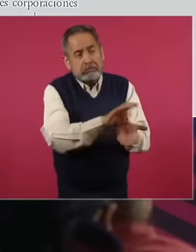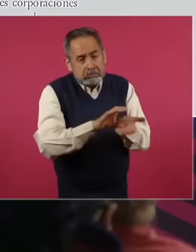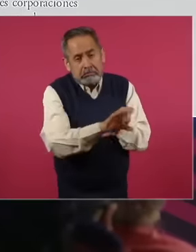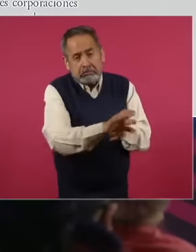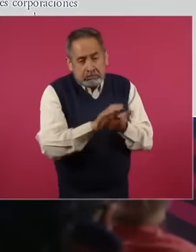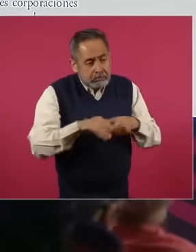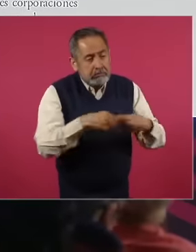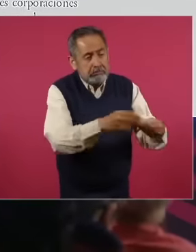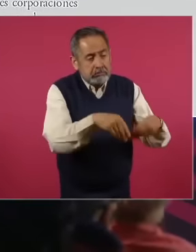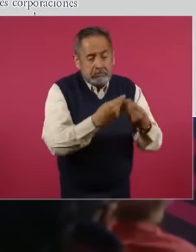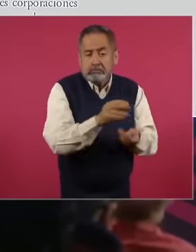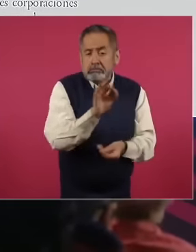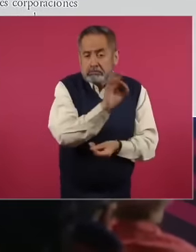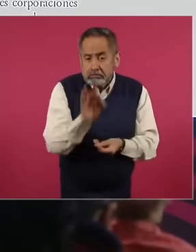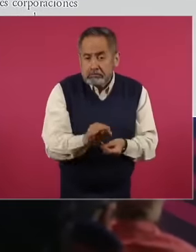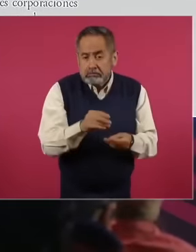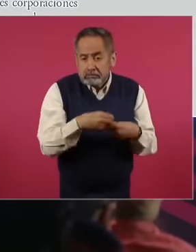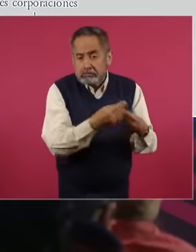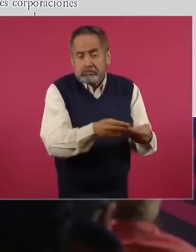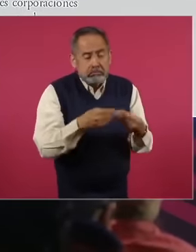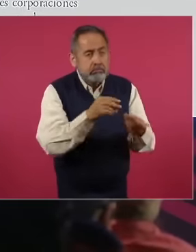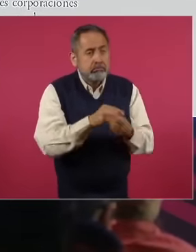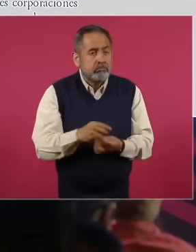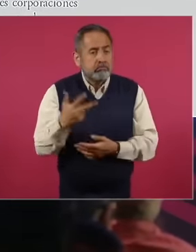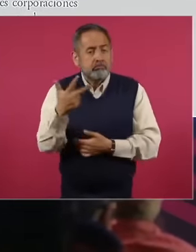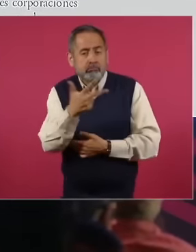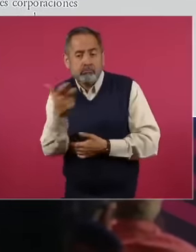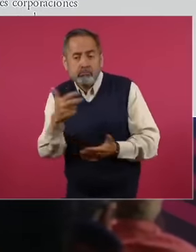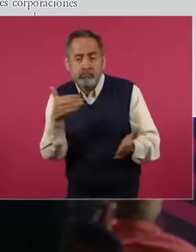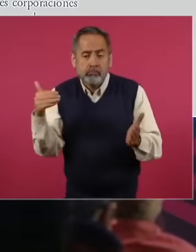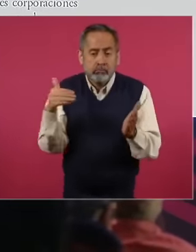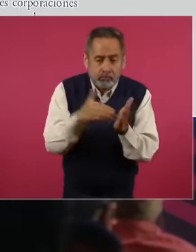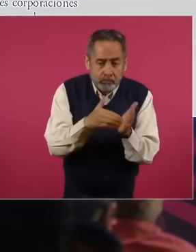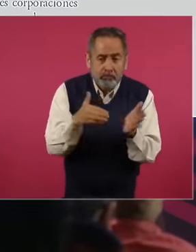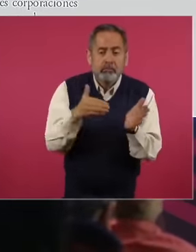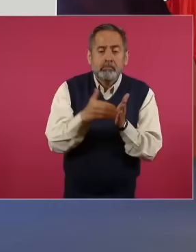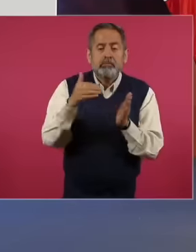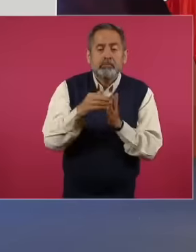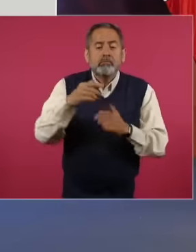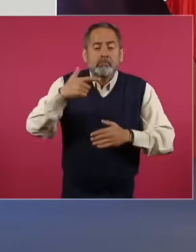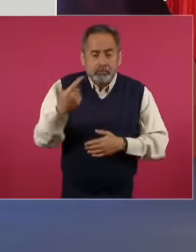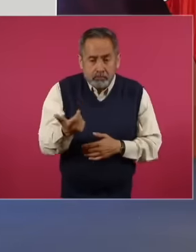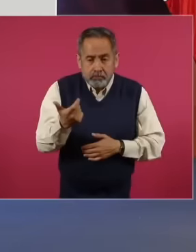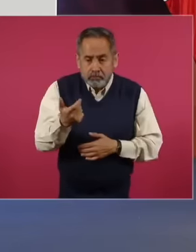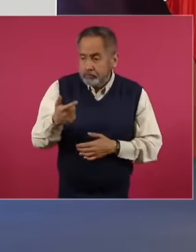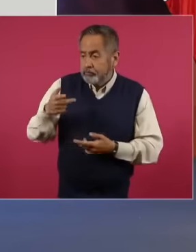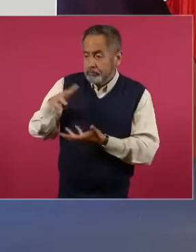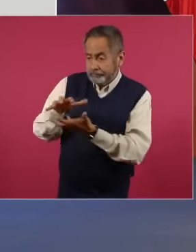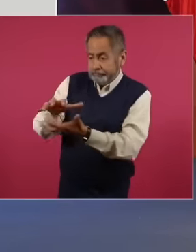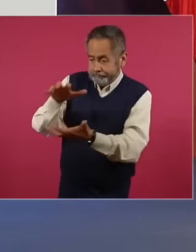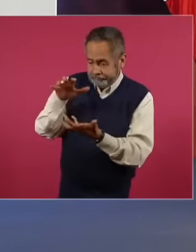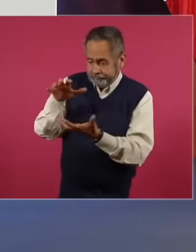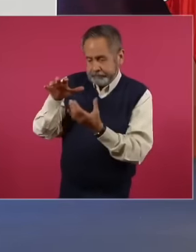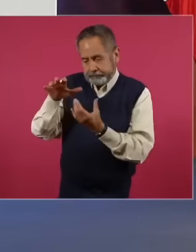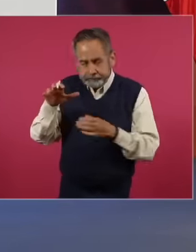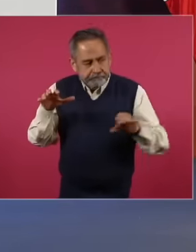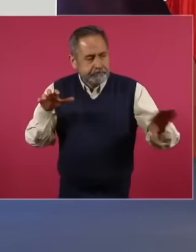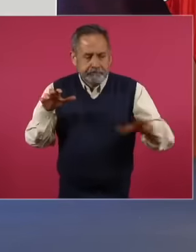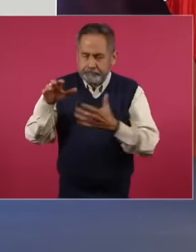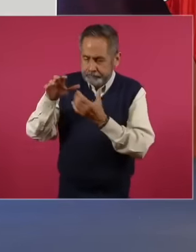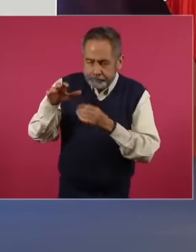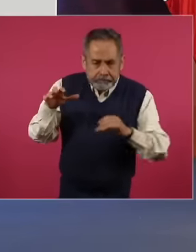more than 800 billion pesos of the national budget The question